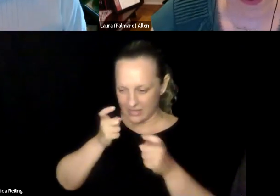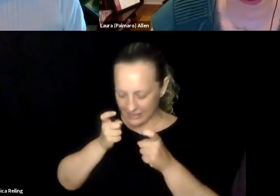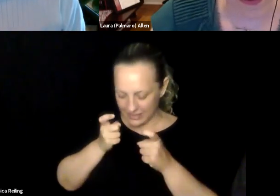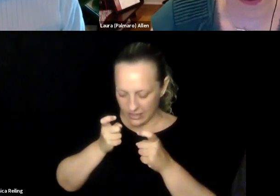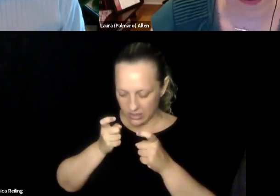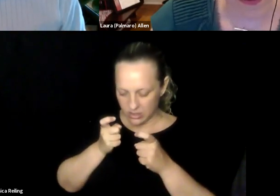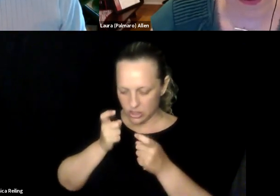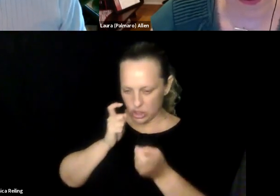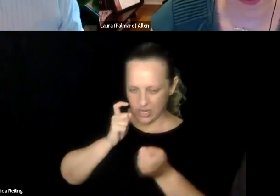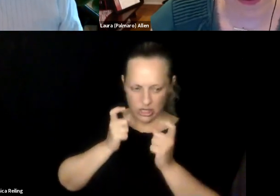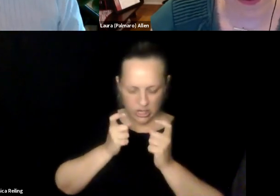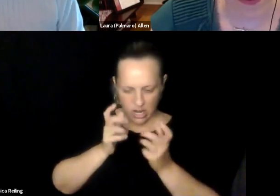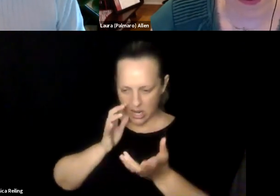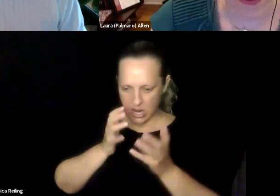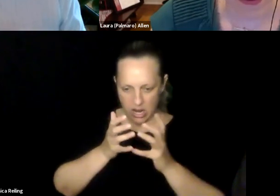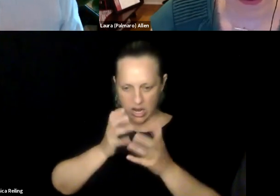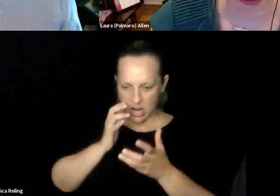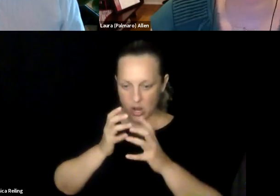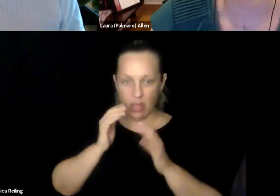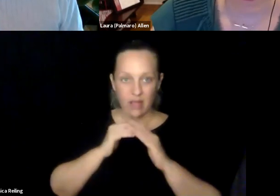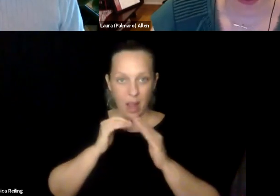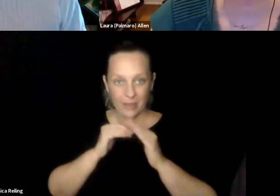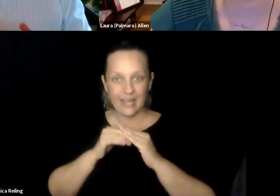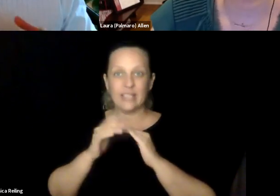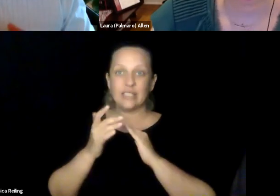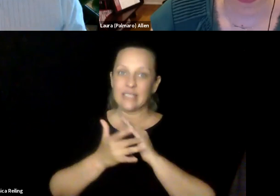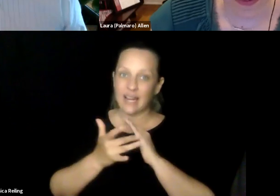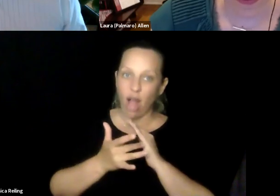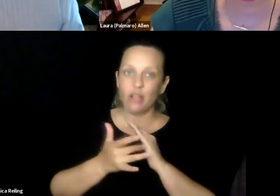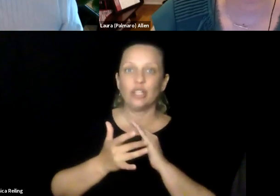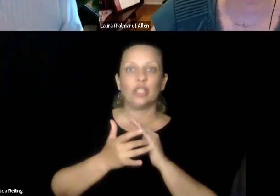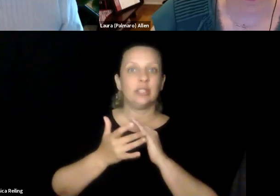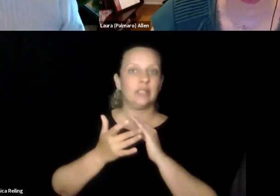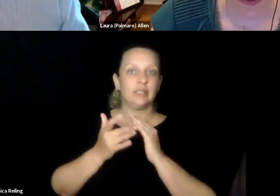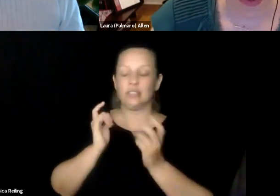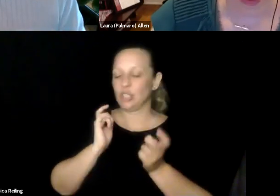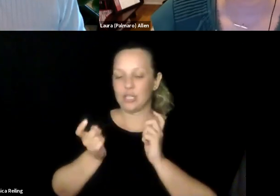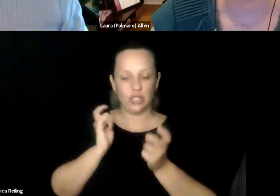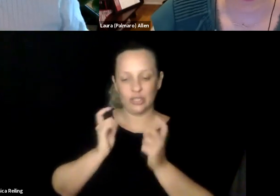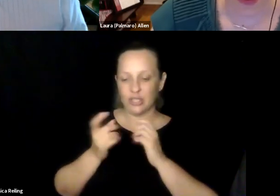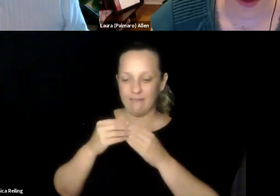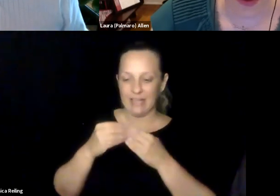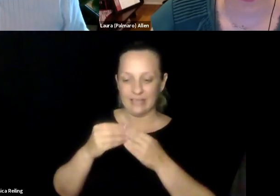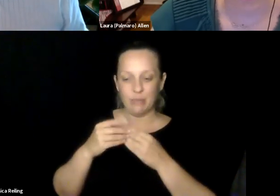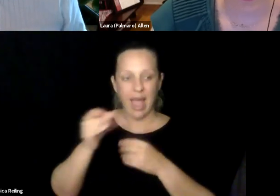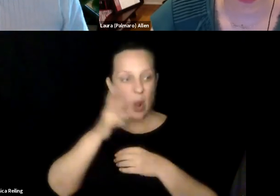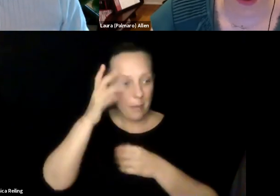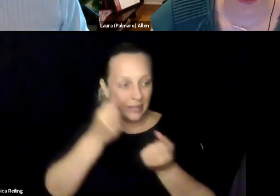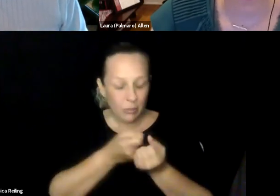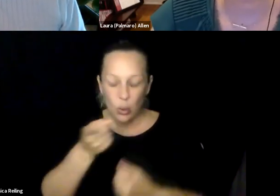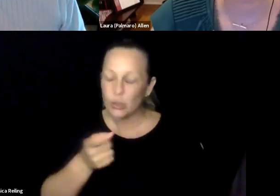growing up where your disability came and you had to deal with it, and it changed, shift second degree based on conversations. So the